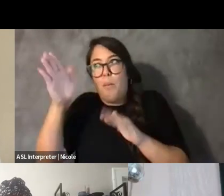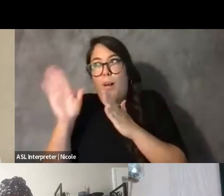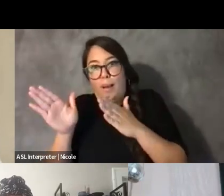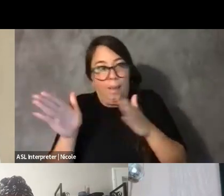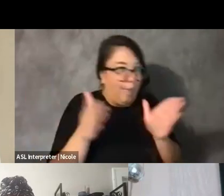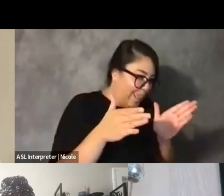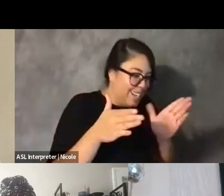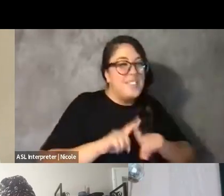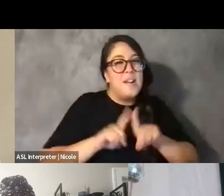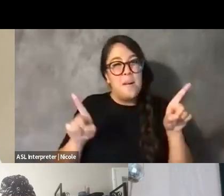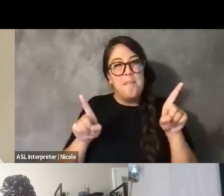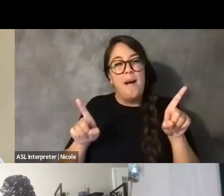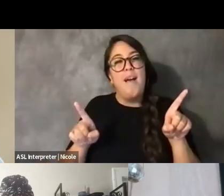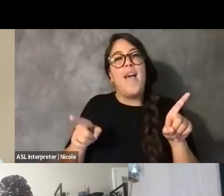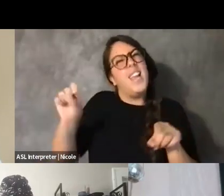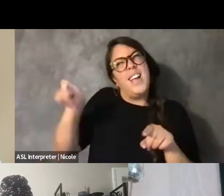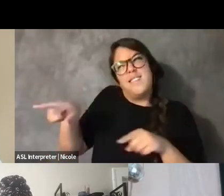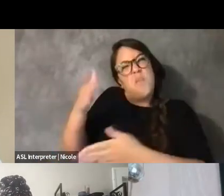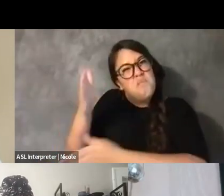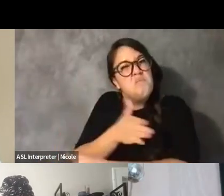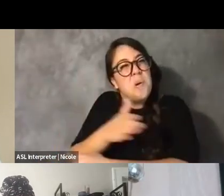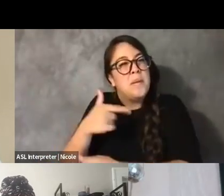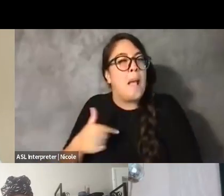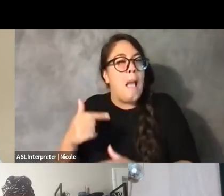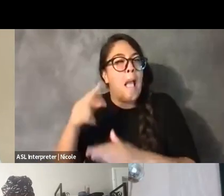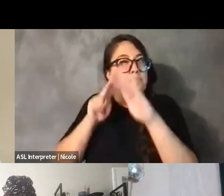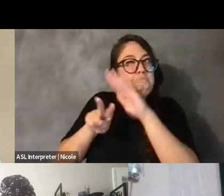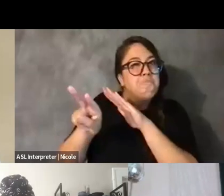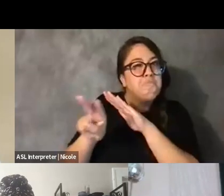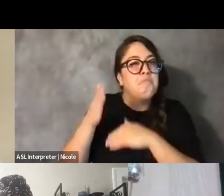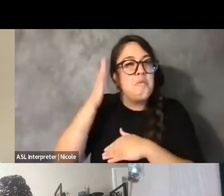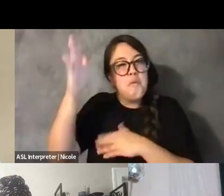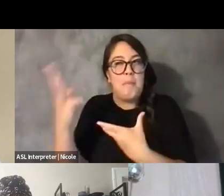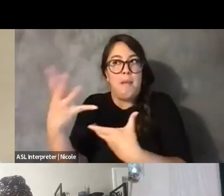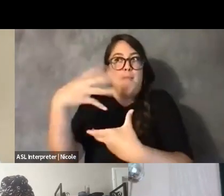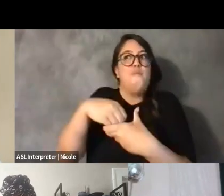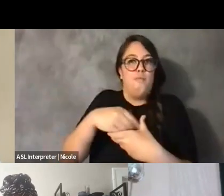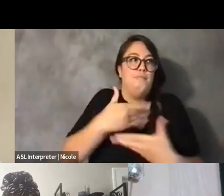But I absolutely anticipate that that's going to be part of the album process.